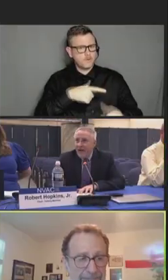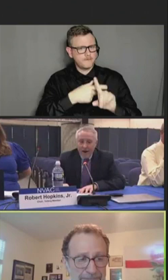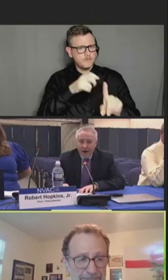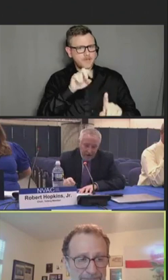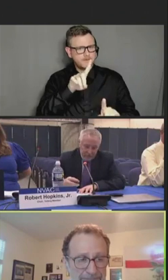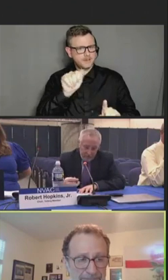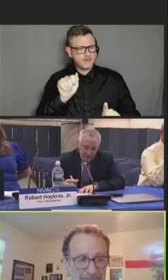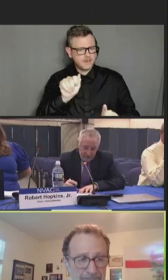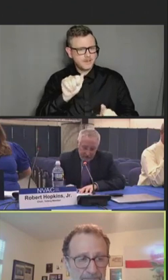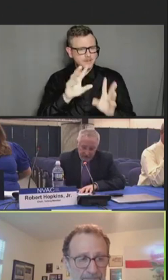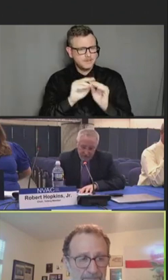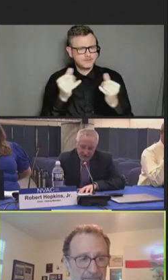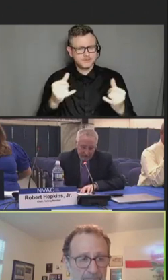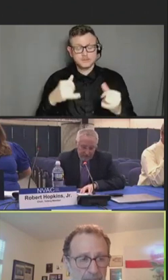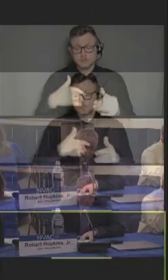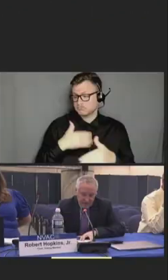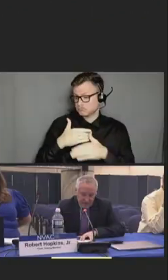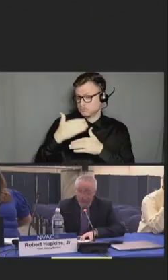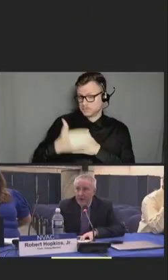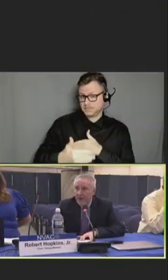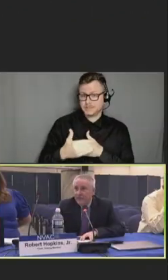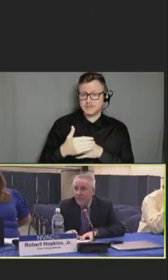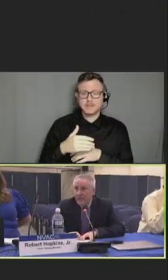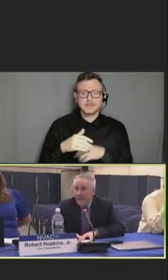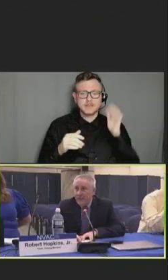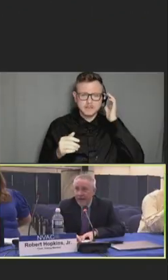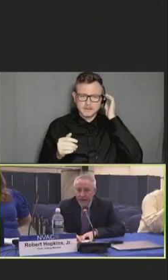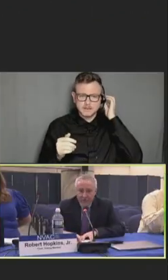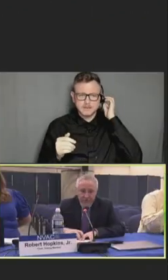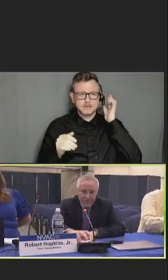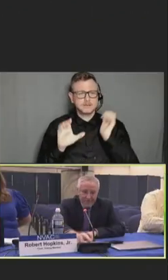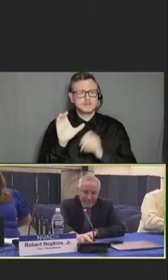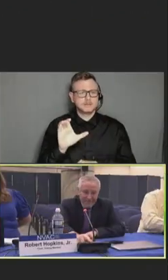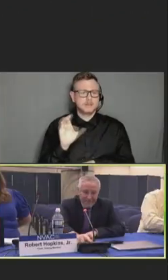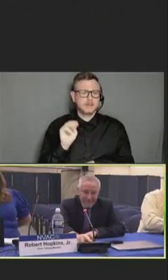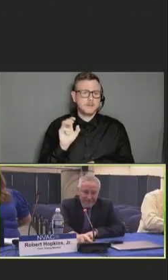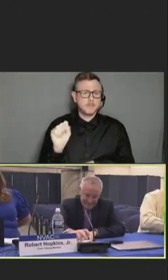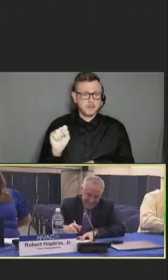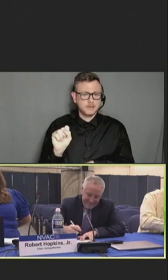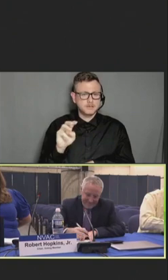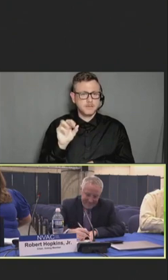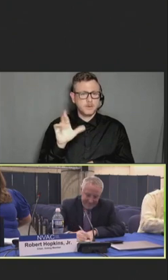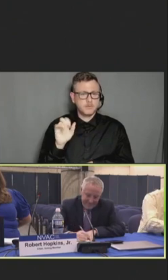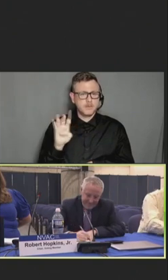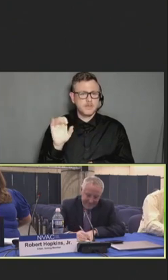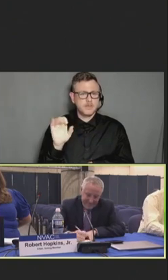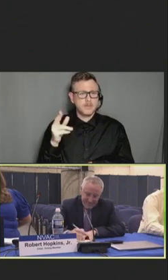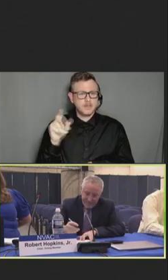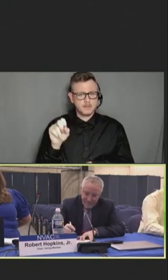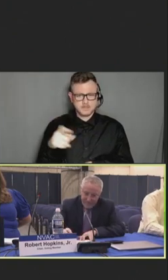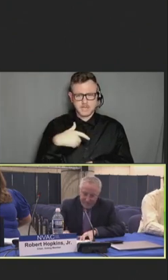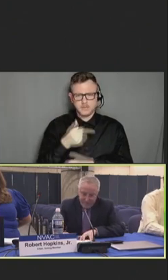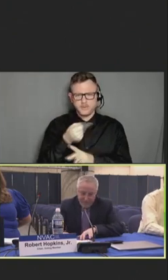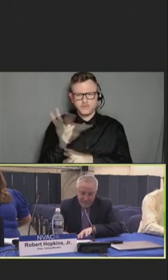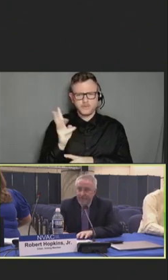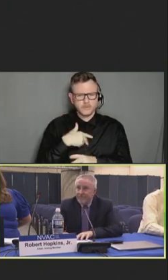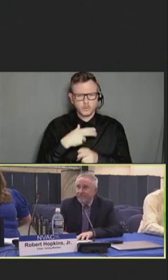Robert Hopkins, Jr.: Our next presentation is from CMS, Marybeth Hans. Marybeth Hans: Thank you very much. I have a couple of very brief updates.